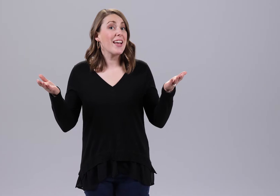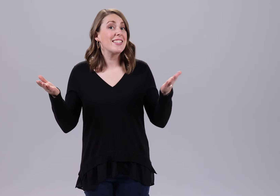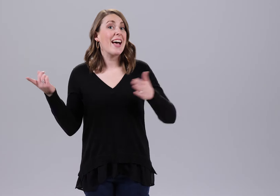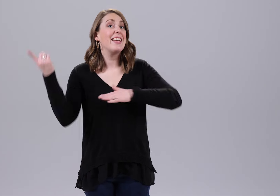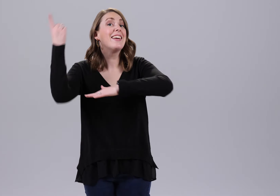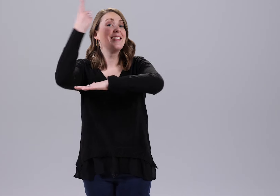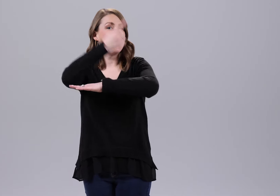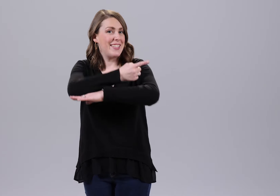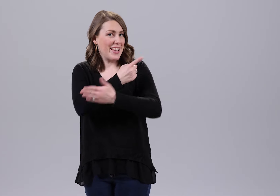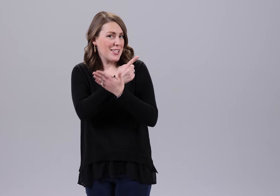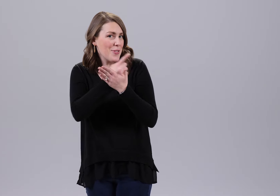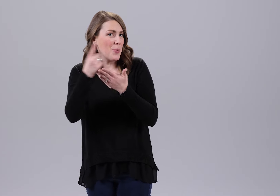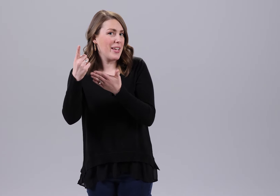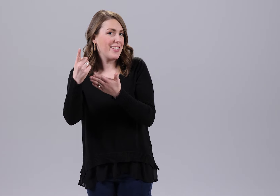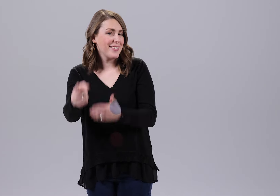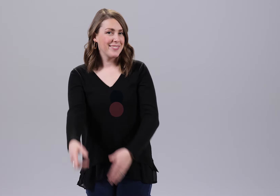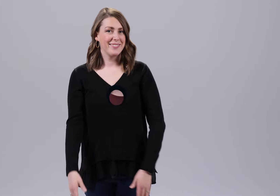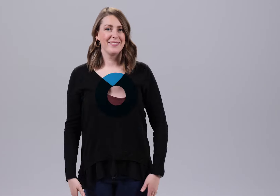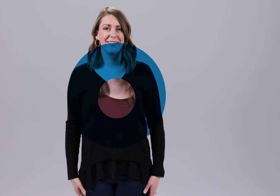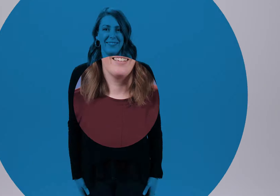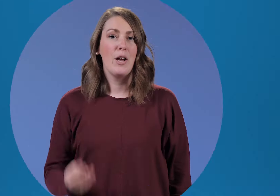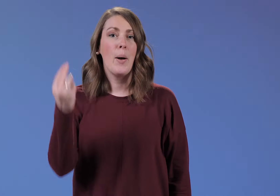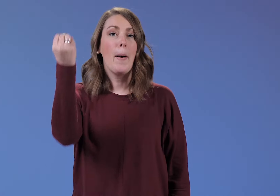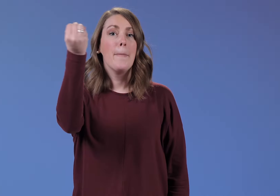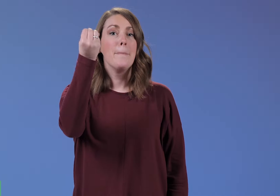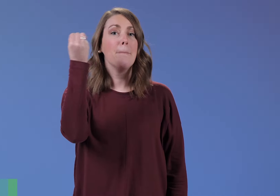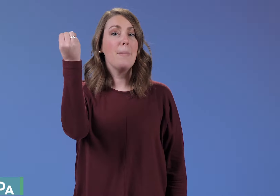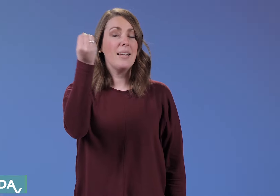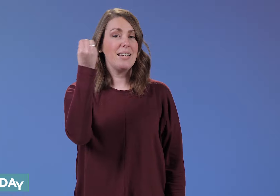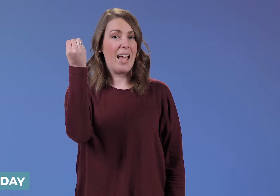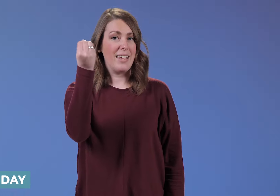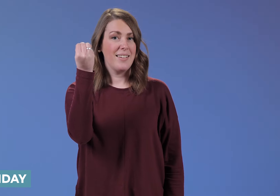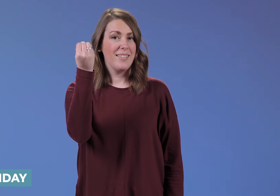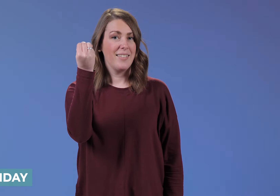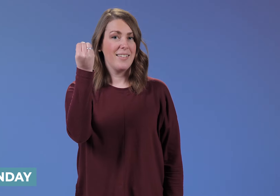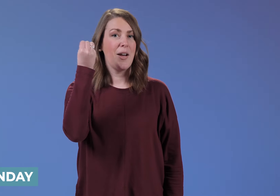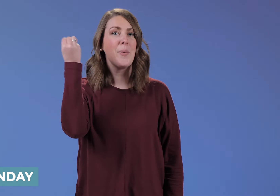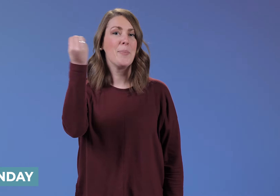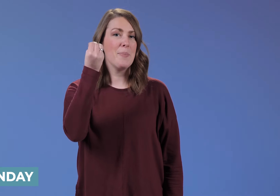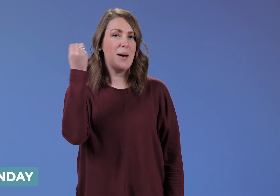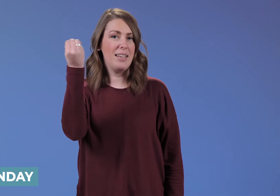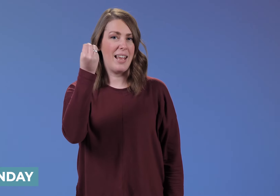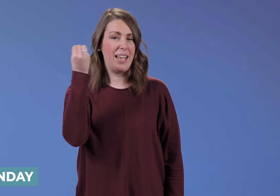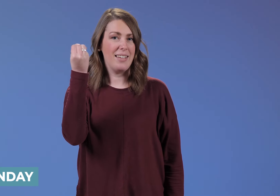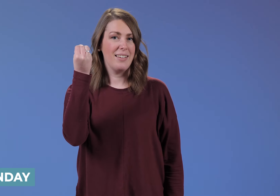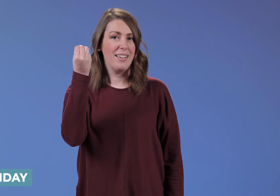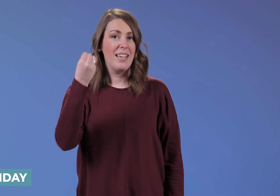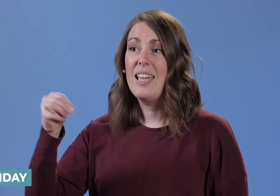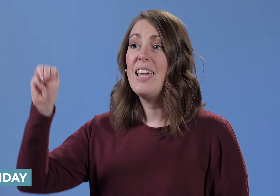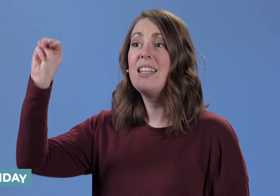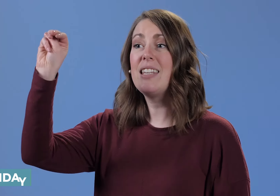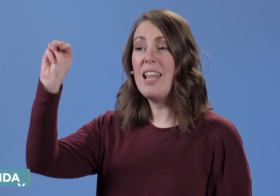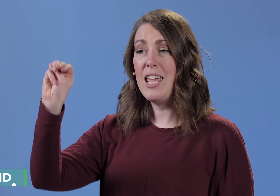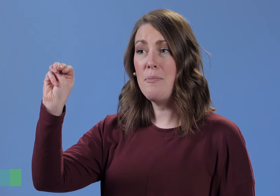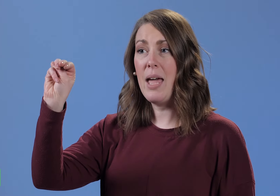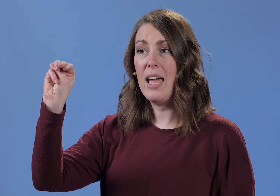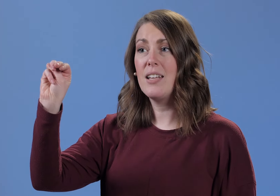to sign days of the week. MONDAY MONDAY It's an "M" hand